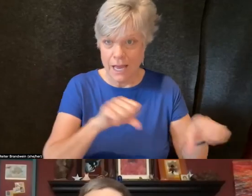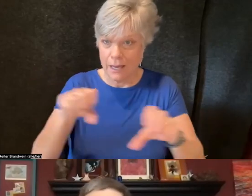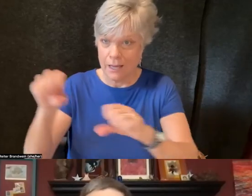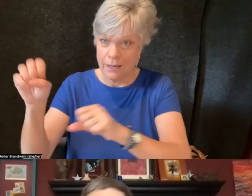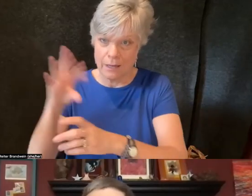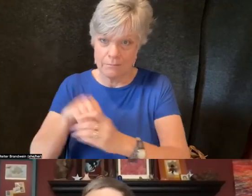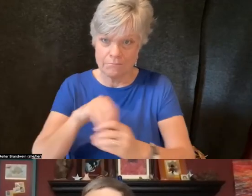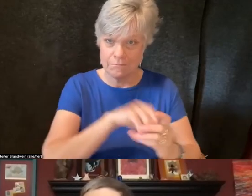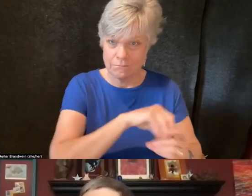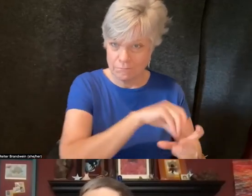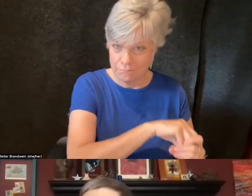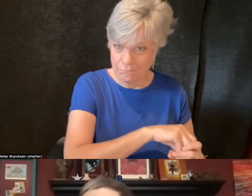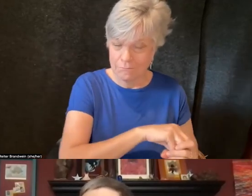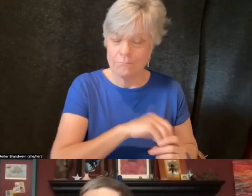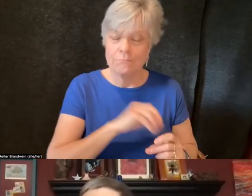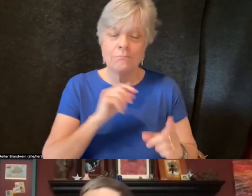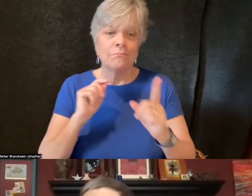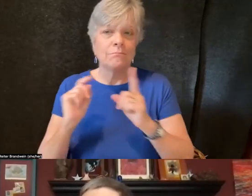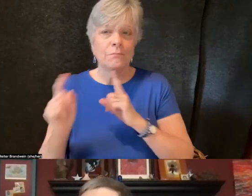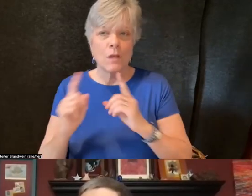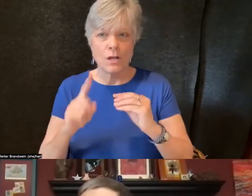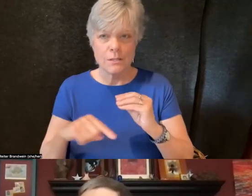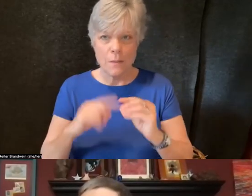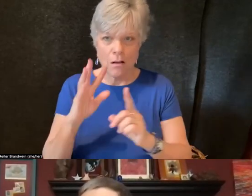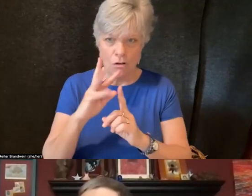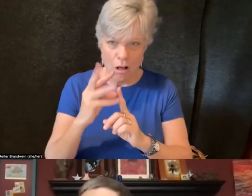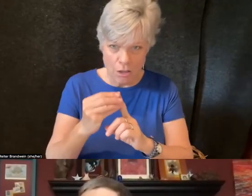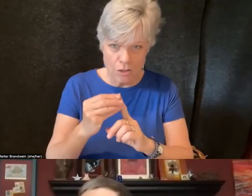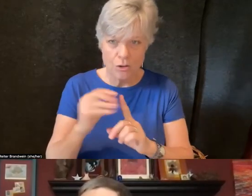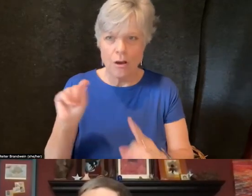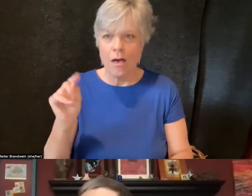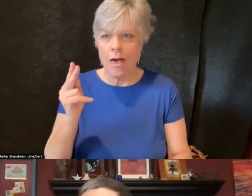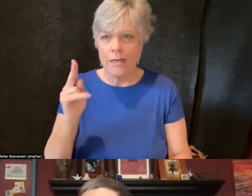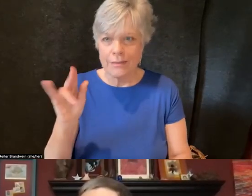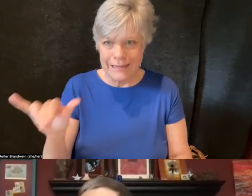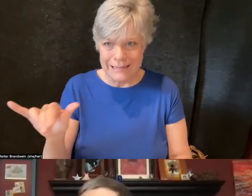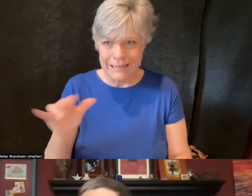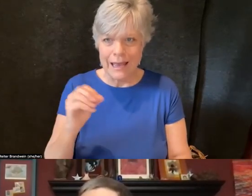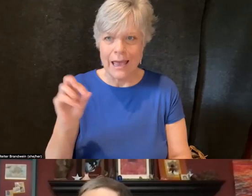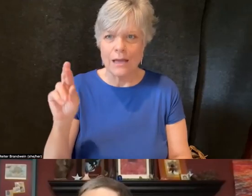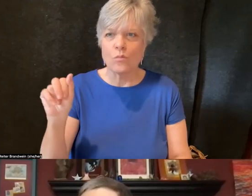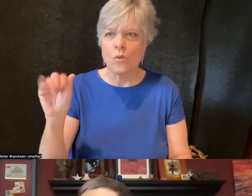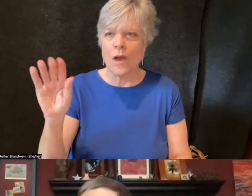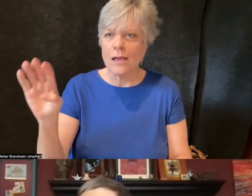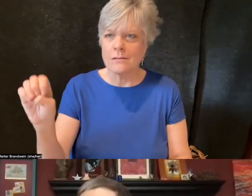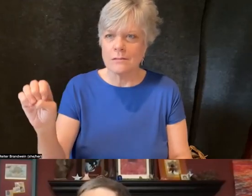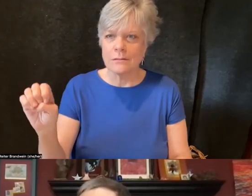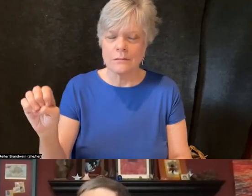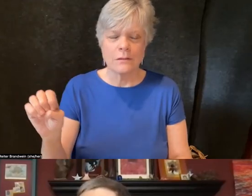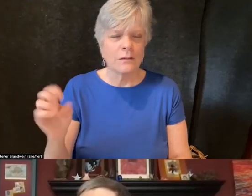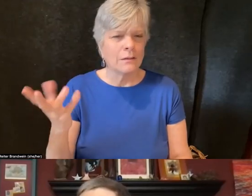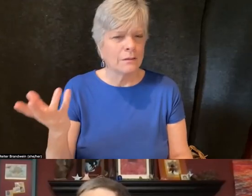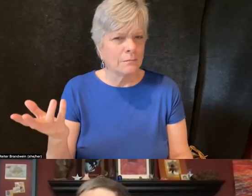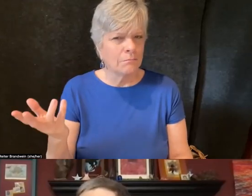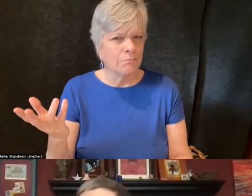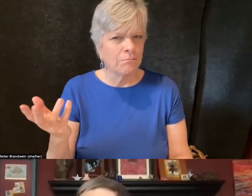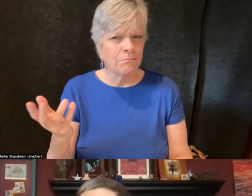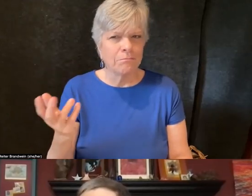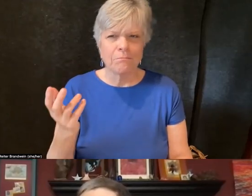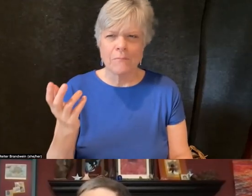that talks about culture, ethnicity, and race, a common framework came to mind.